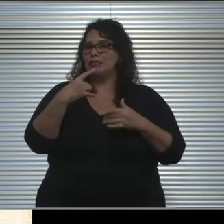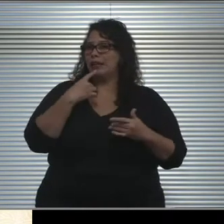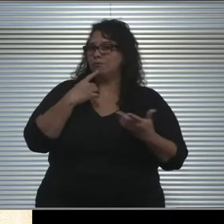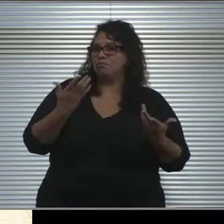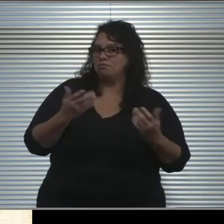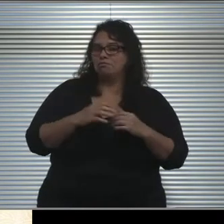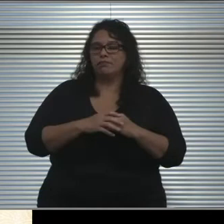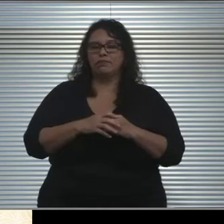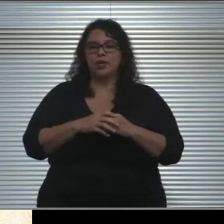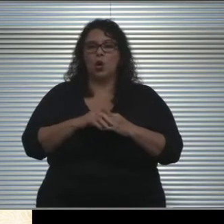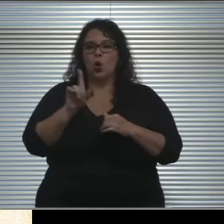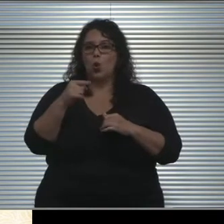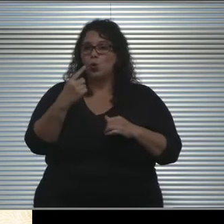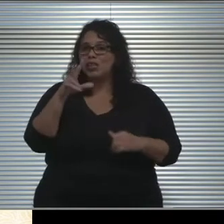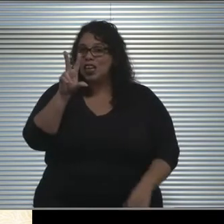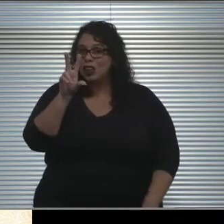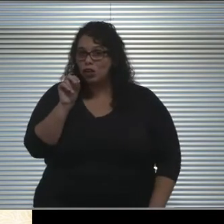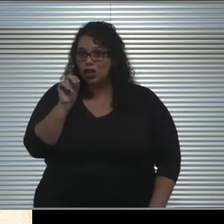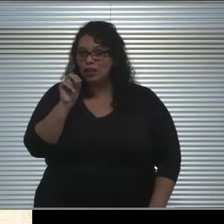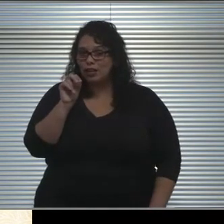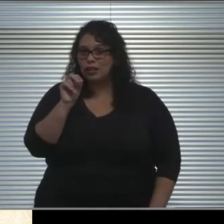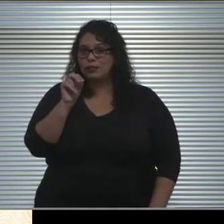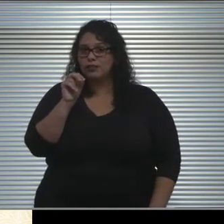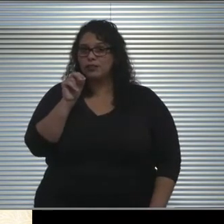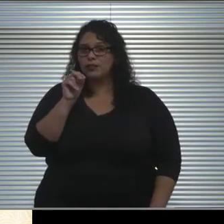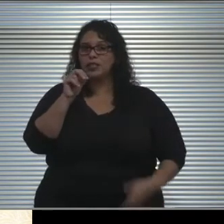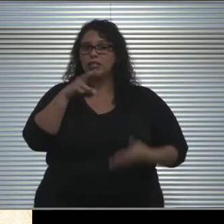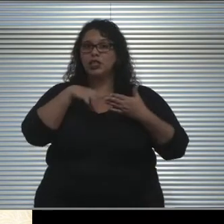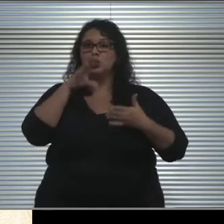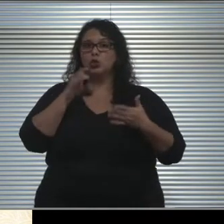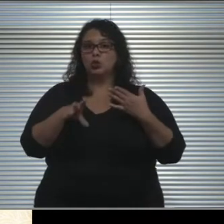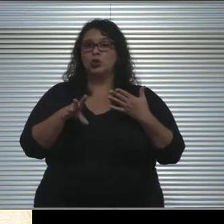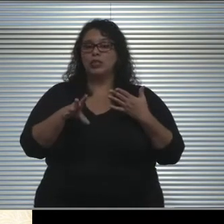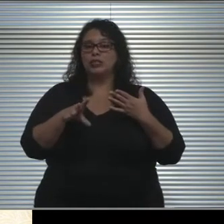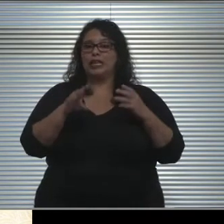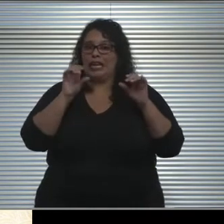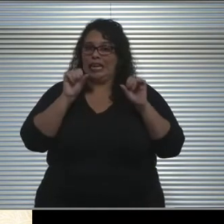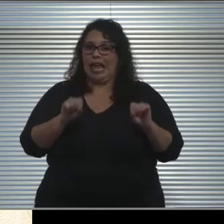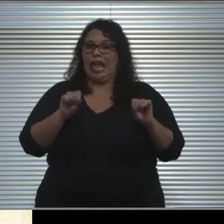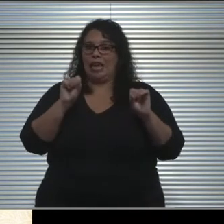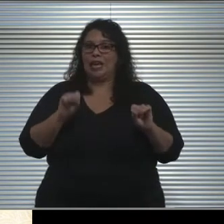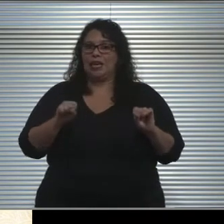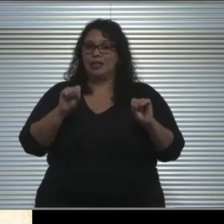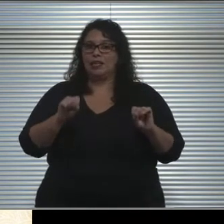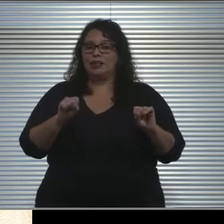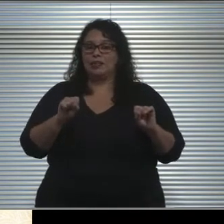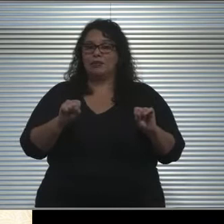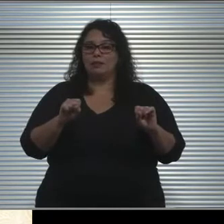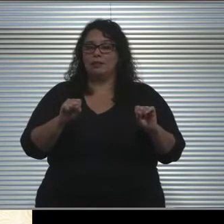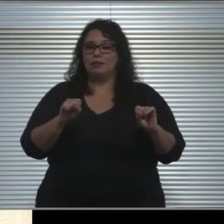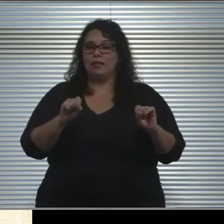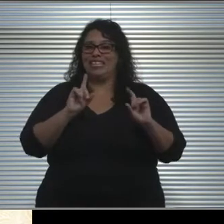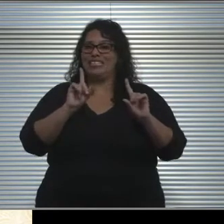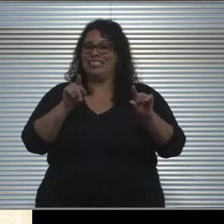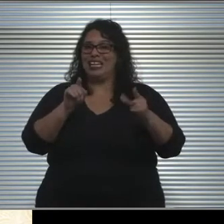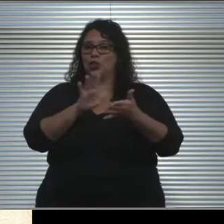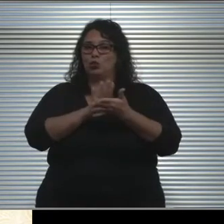only 30 students bodies can be right at that school for this type of service,